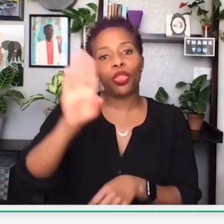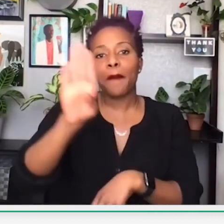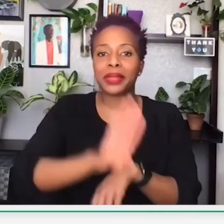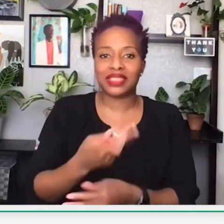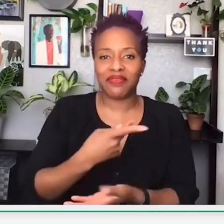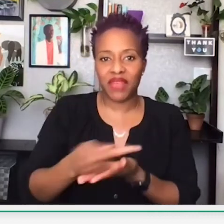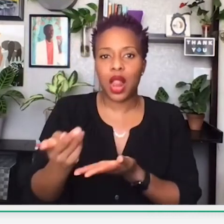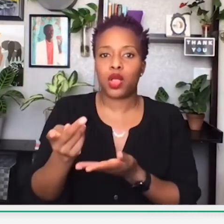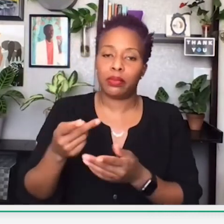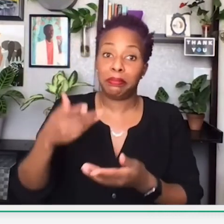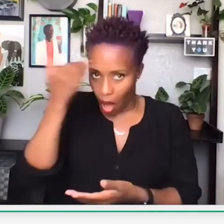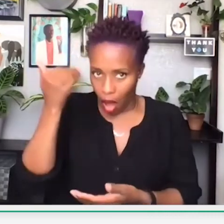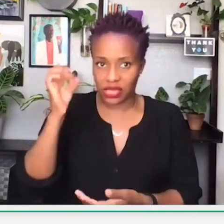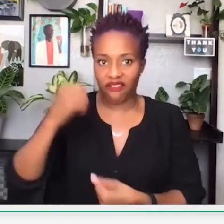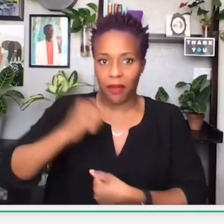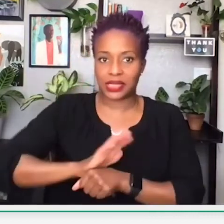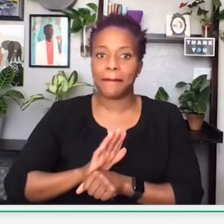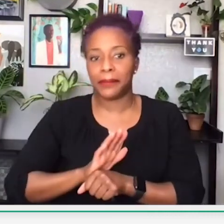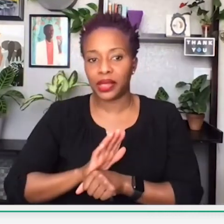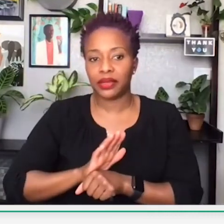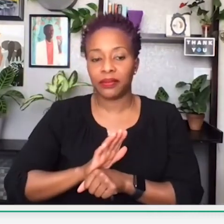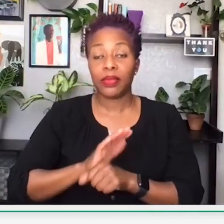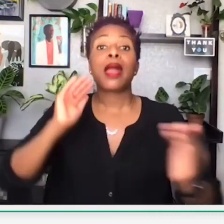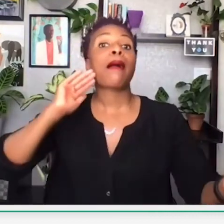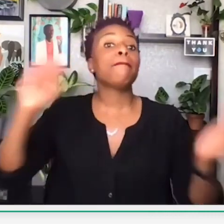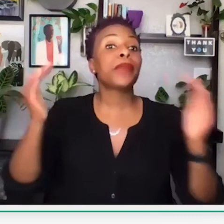They had to shut down or close their businesses, or their businesses failed